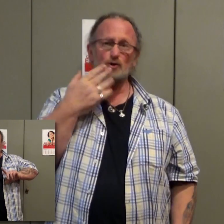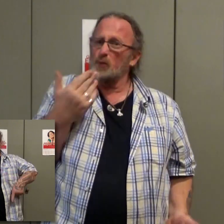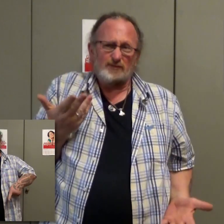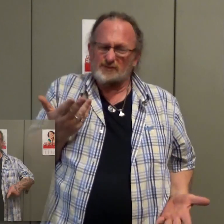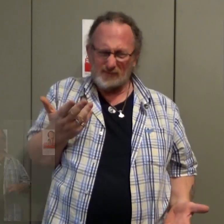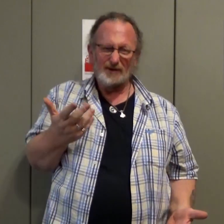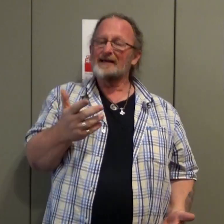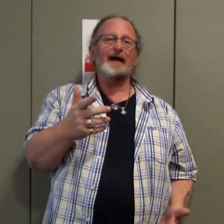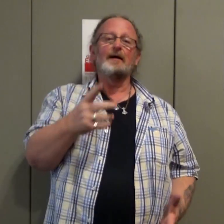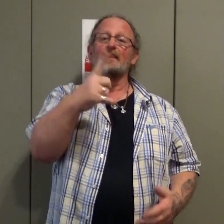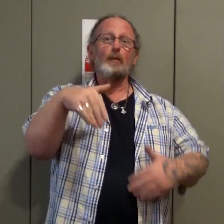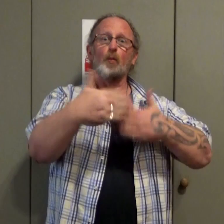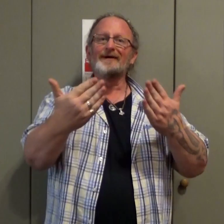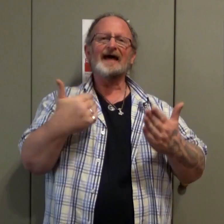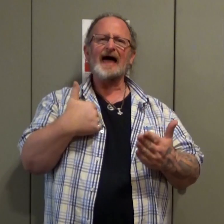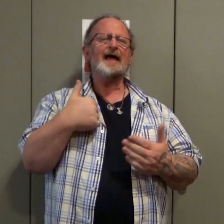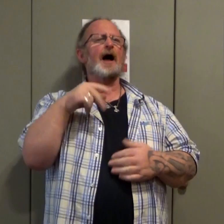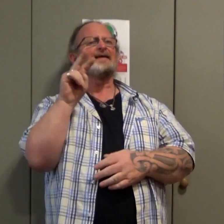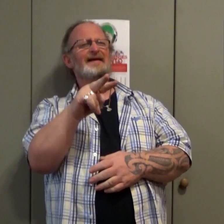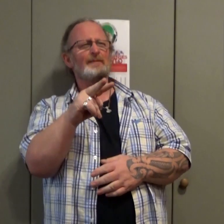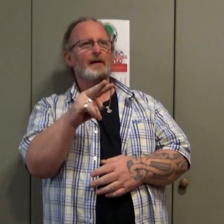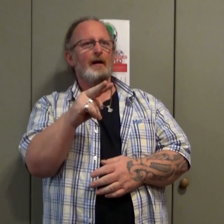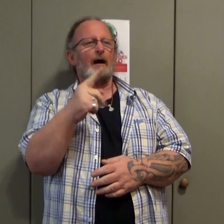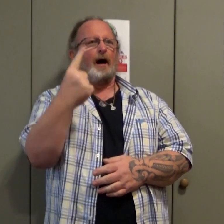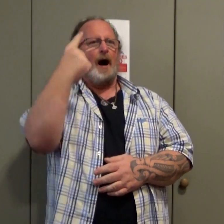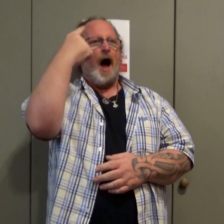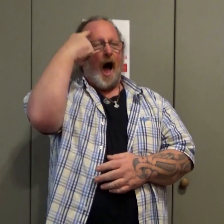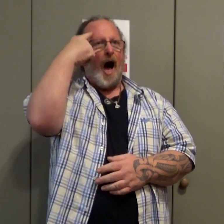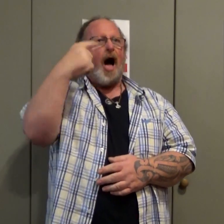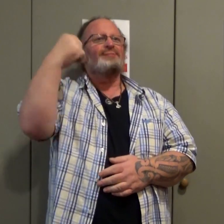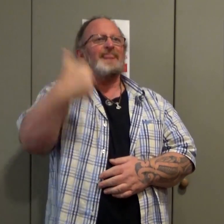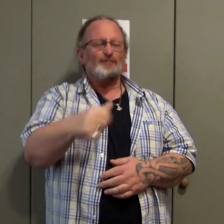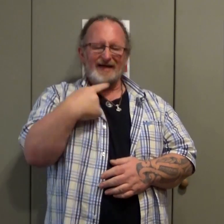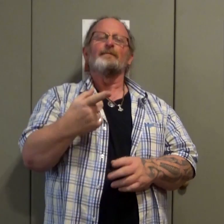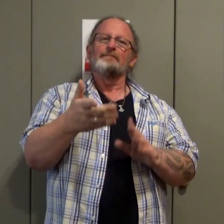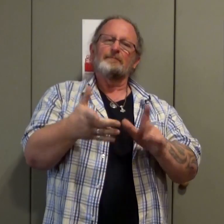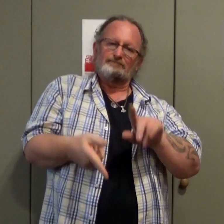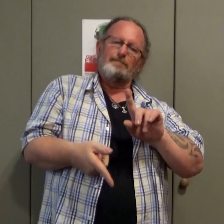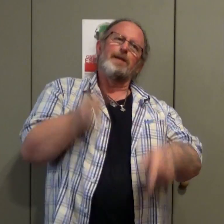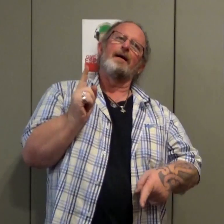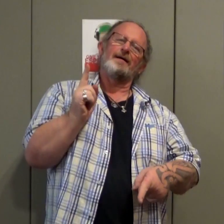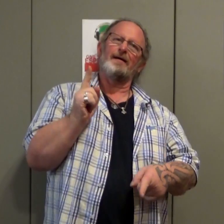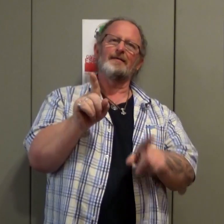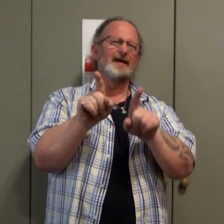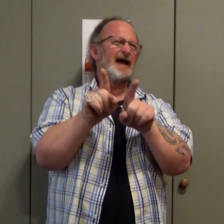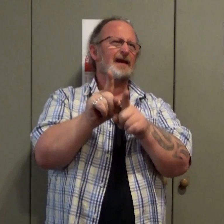and that other person says, "I just don't understand" then, one day, the other sees something randomly and then says, "Ah, now I understand"